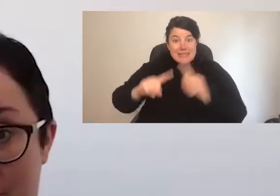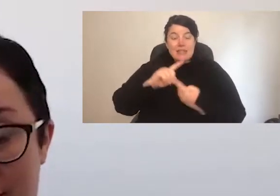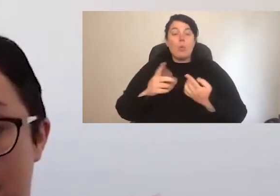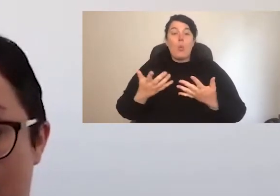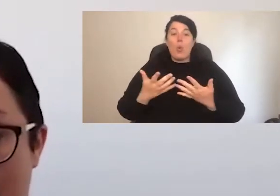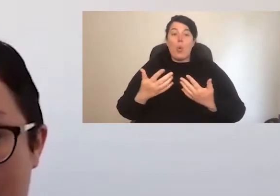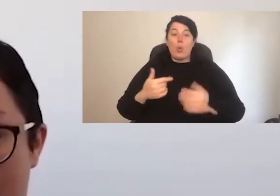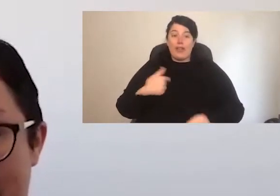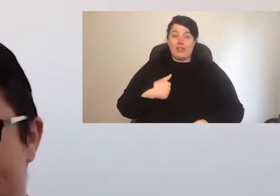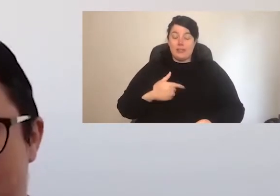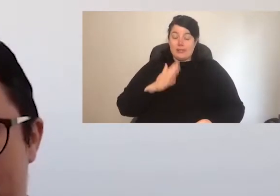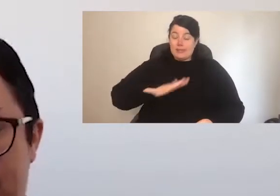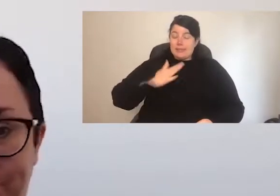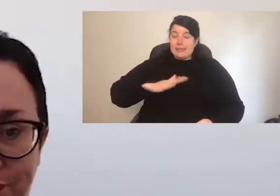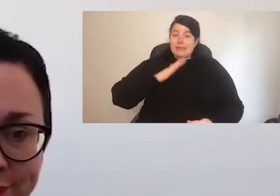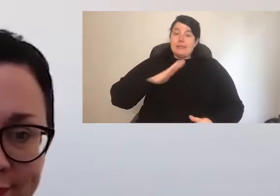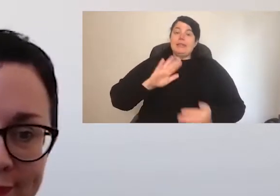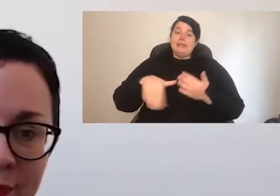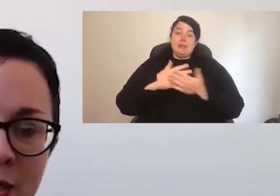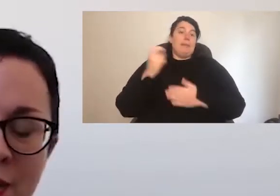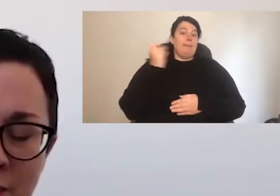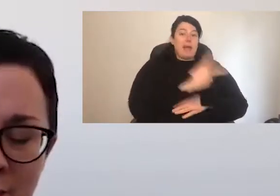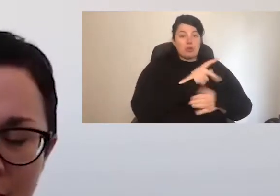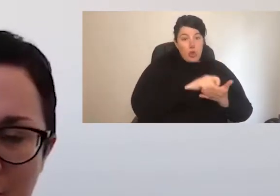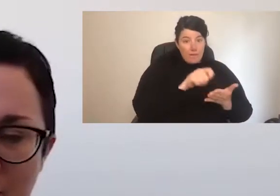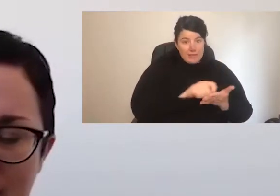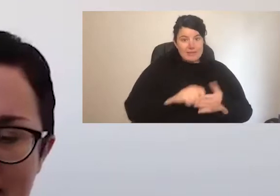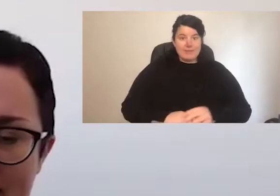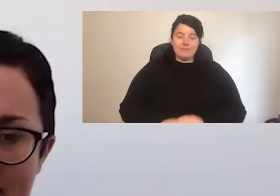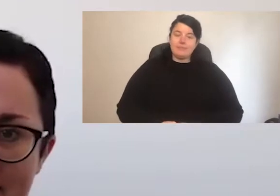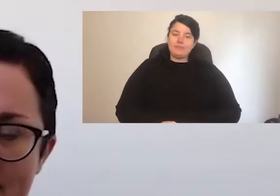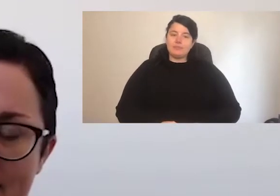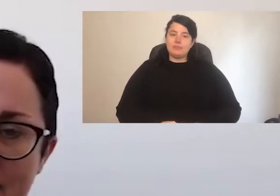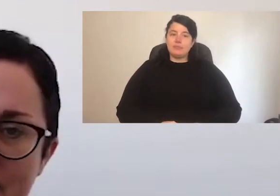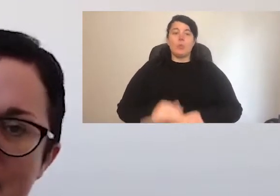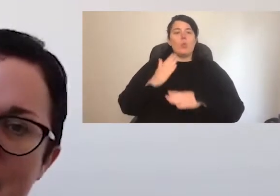with until the world goes back to normal. Remote work really is a